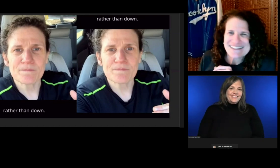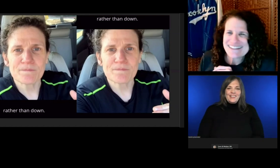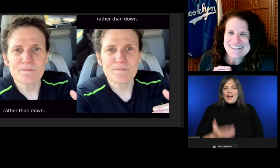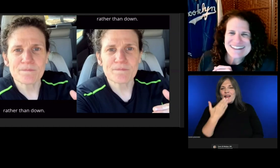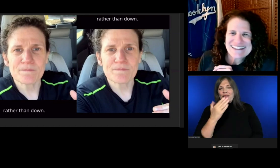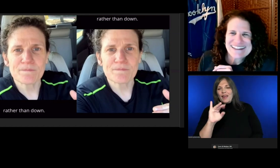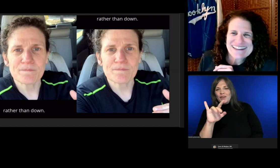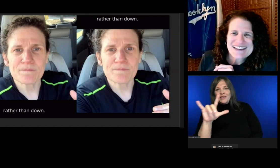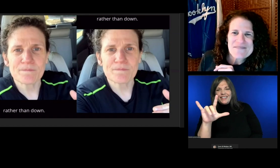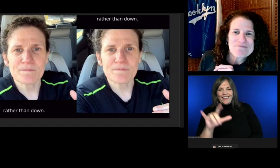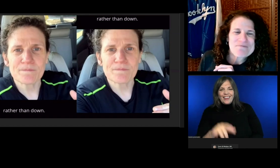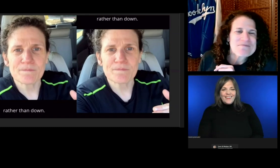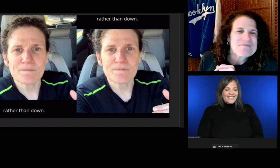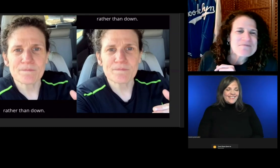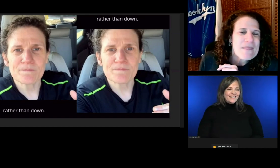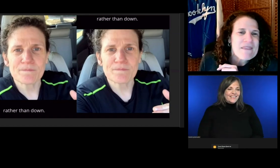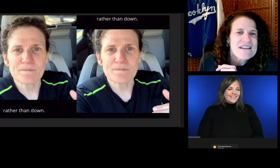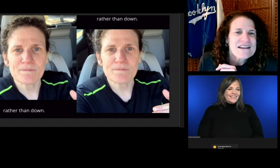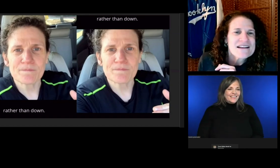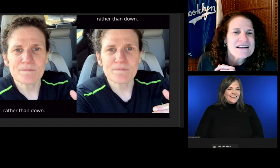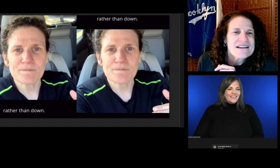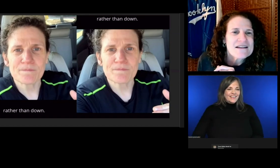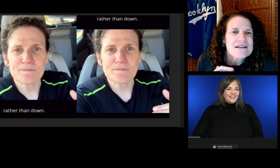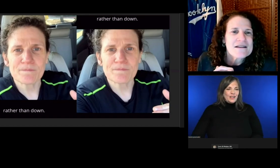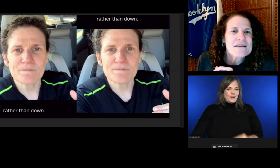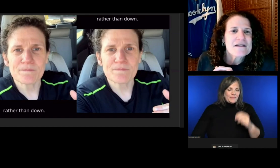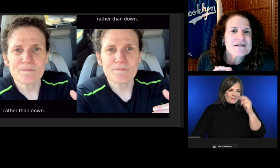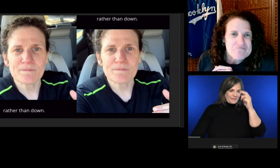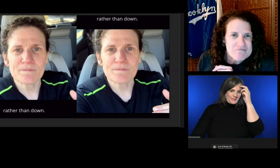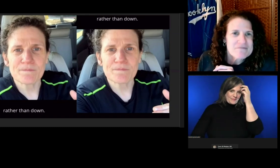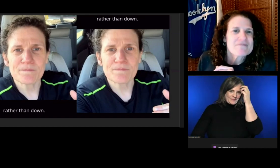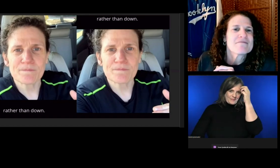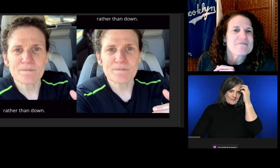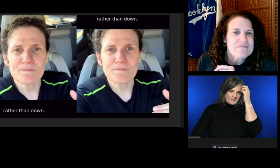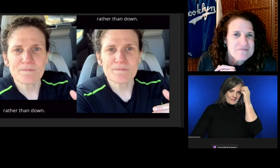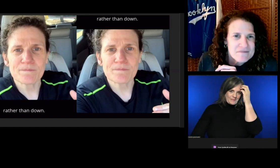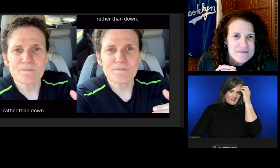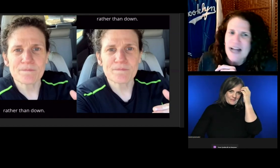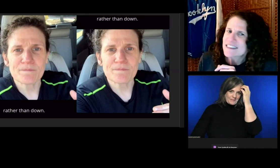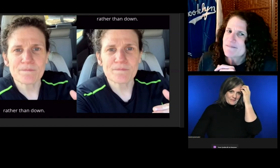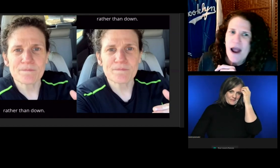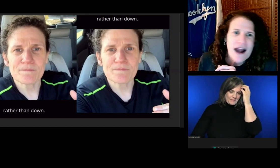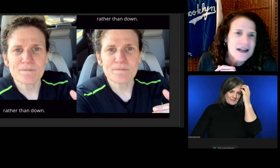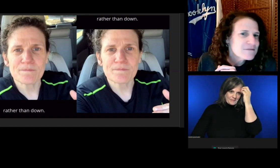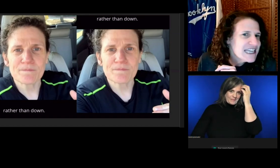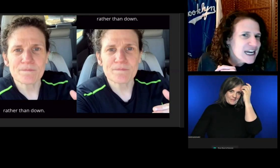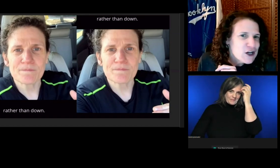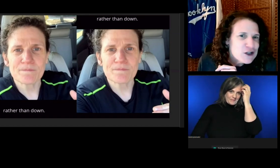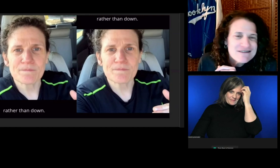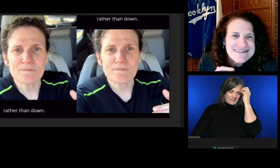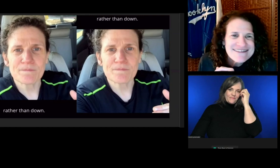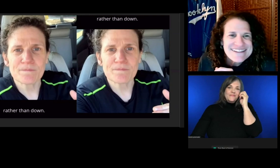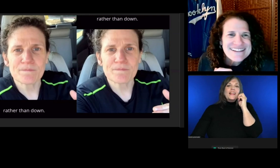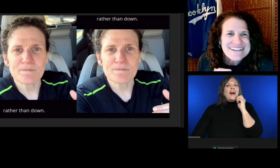Thank you, Jill.